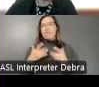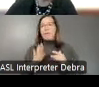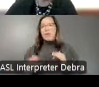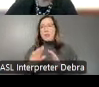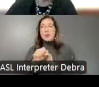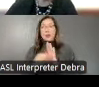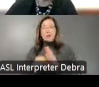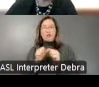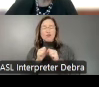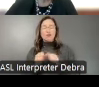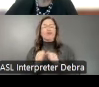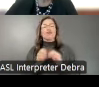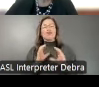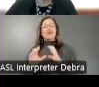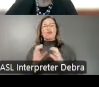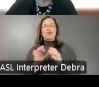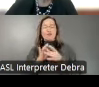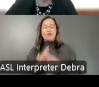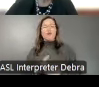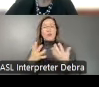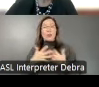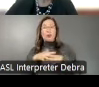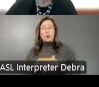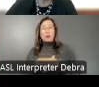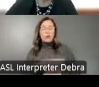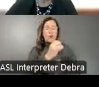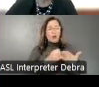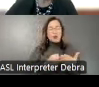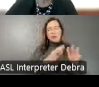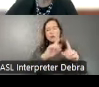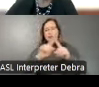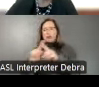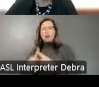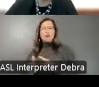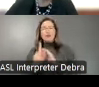continue conversations about integrating the arts in diverse areas of policy and practice. They